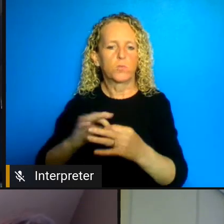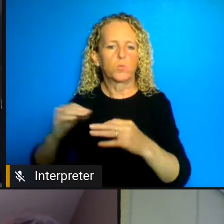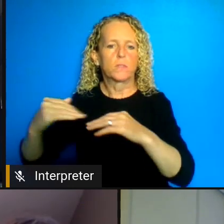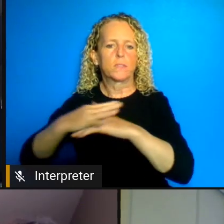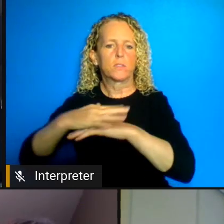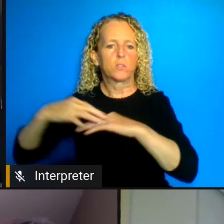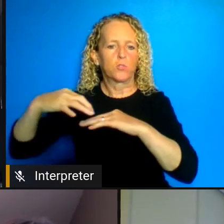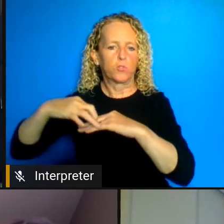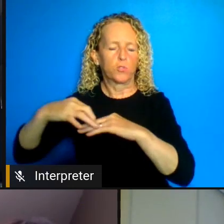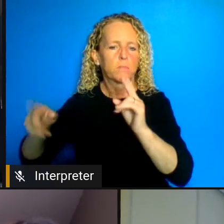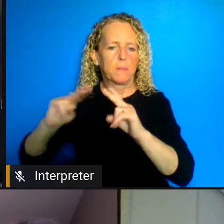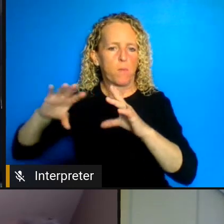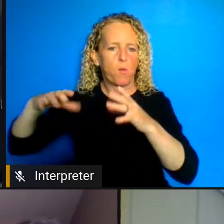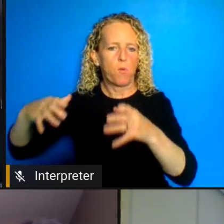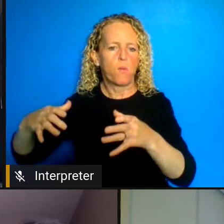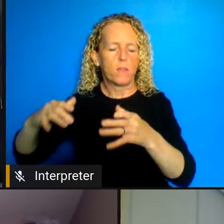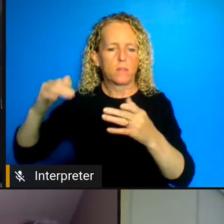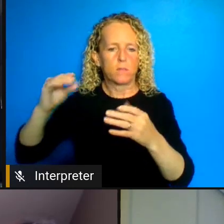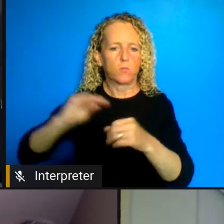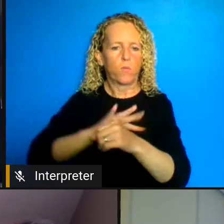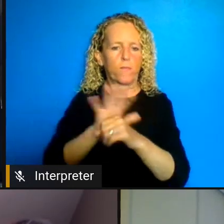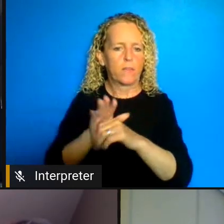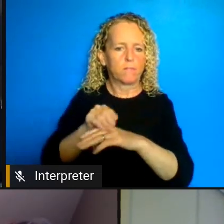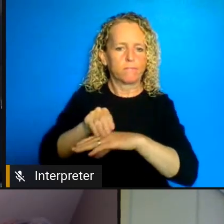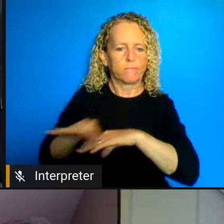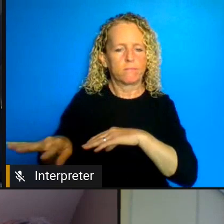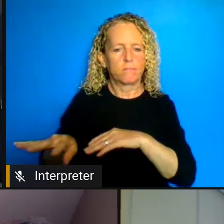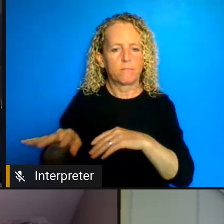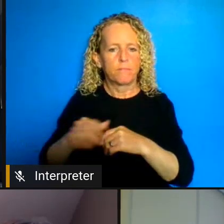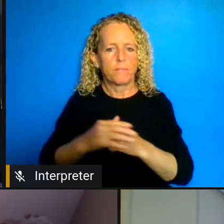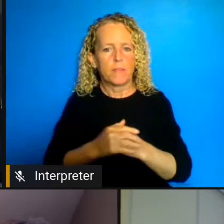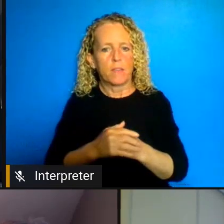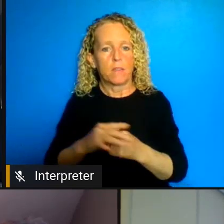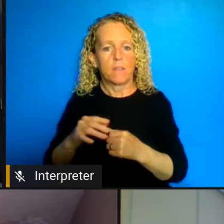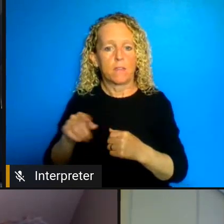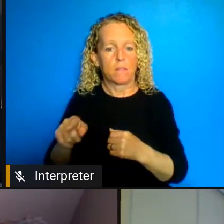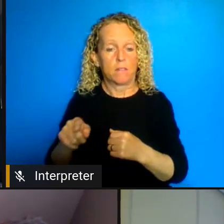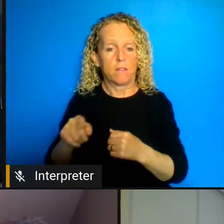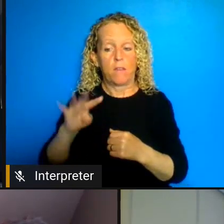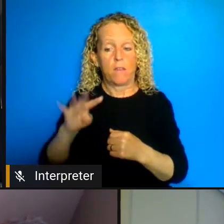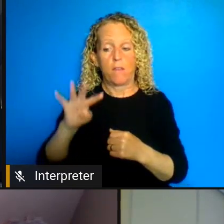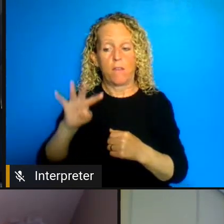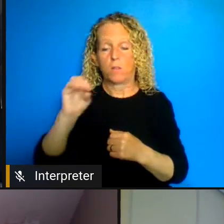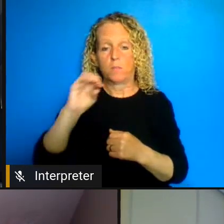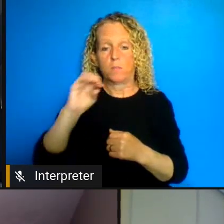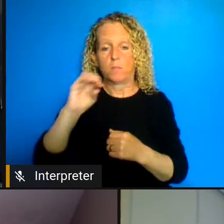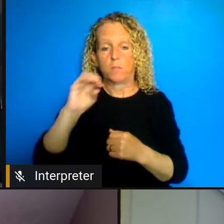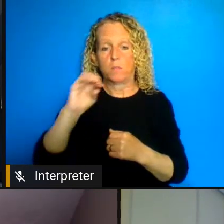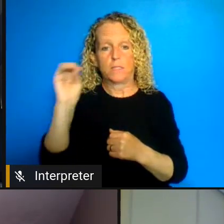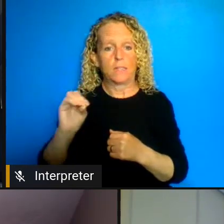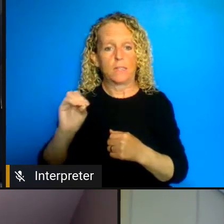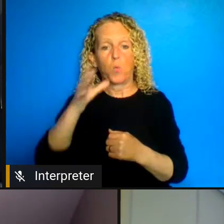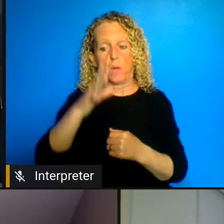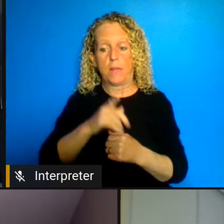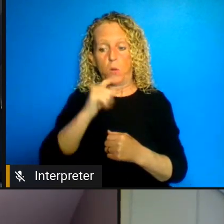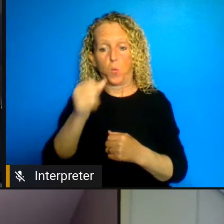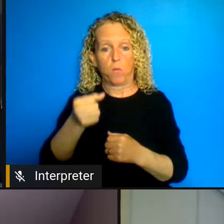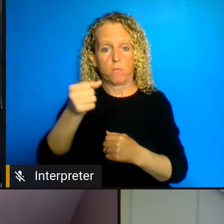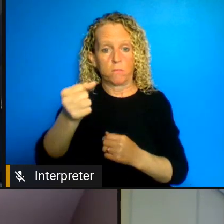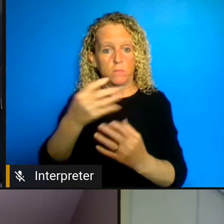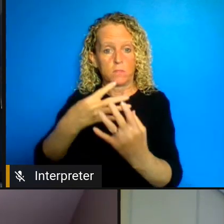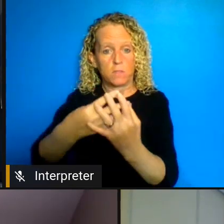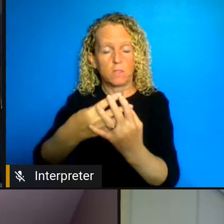Adelina that 40 percent of federally sentenced women are indigenous. A lot is